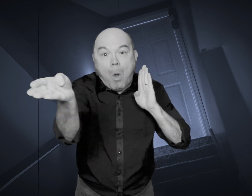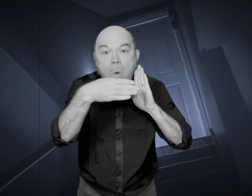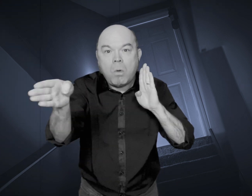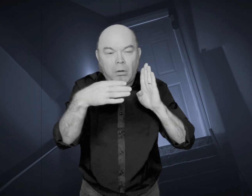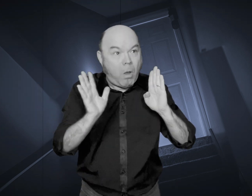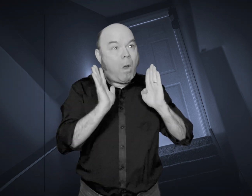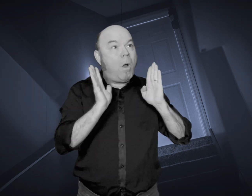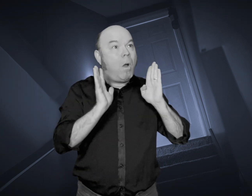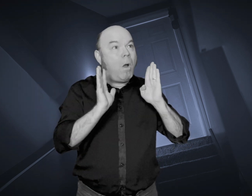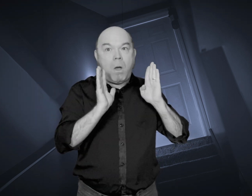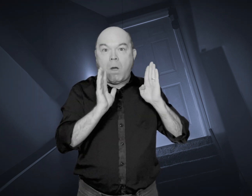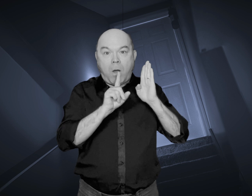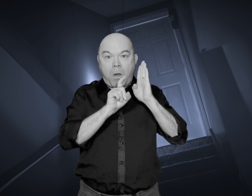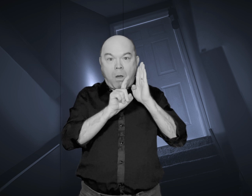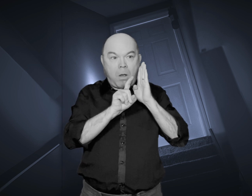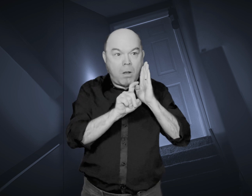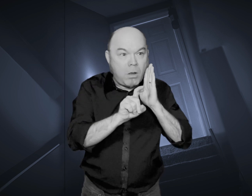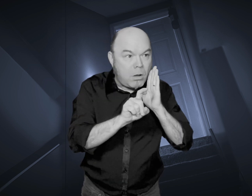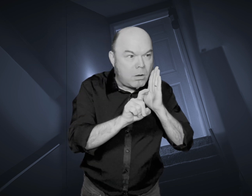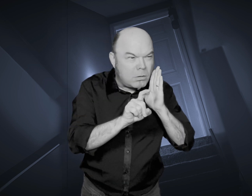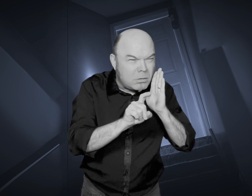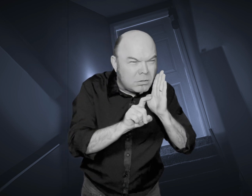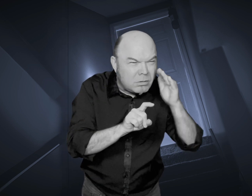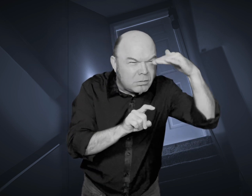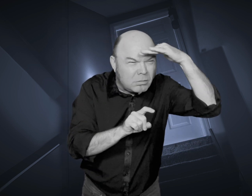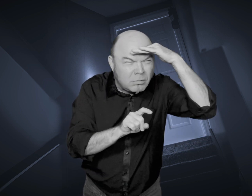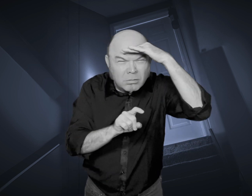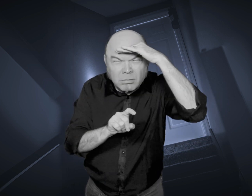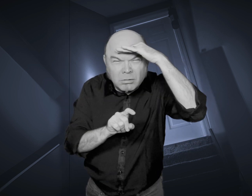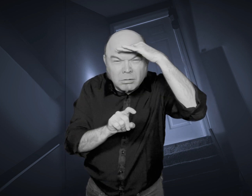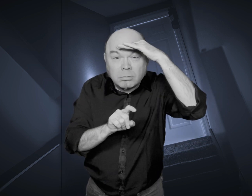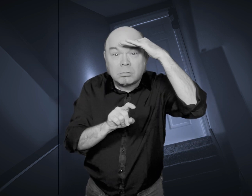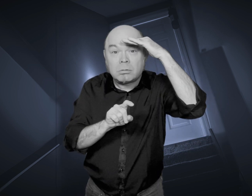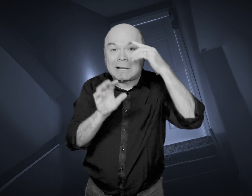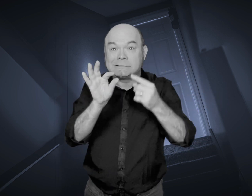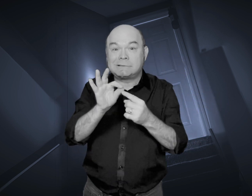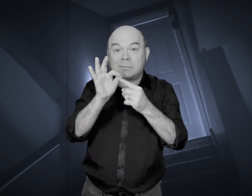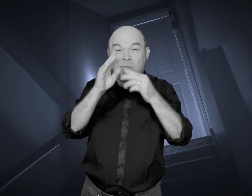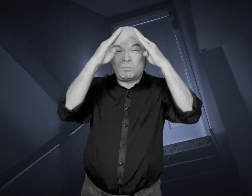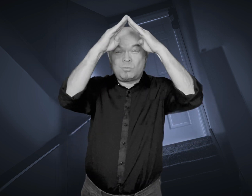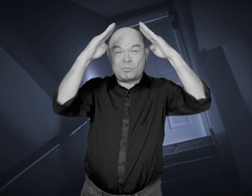Determined, she struggled until the lock gave way with a loud bang, startling her. She cautiously stepped into the attic, which was dimly lit.